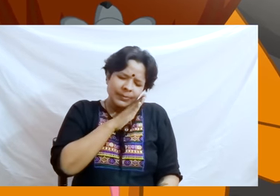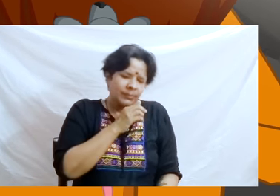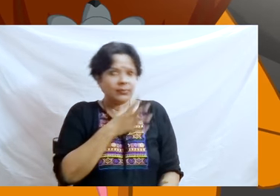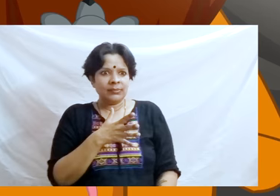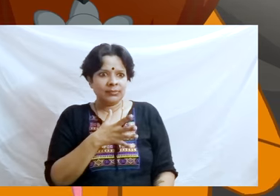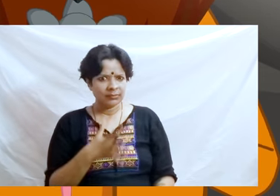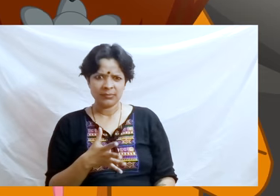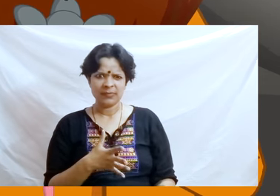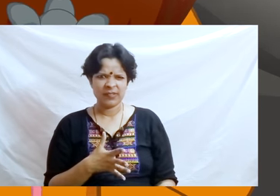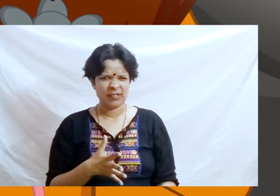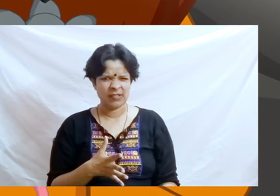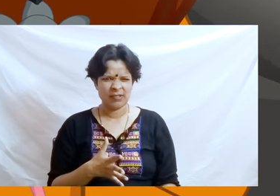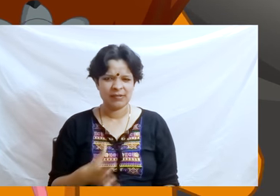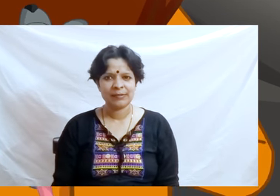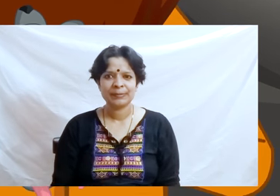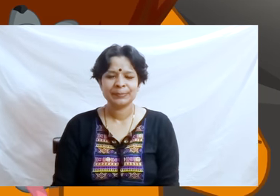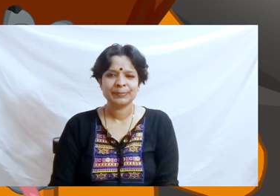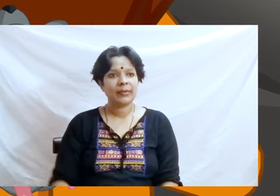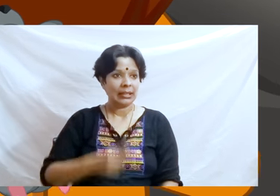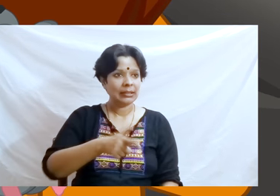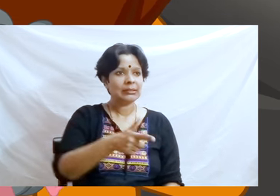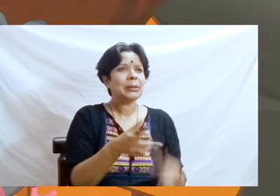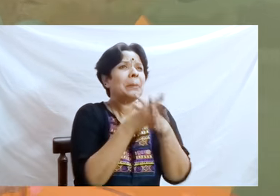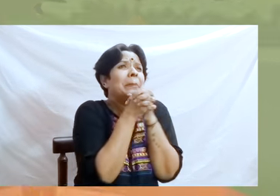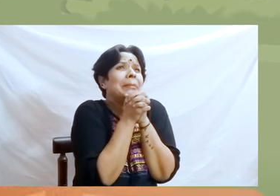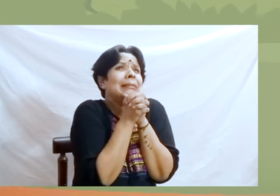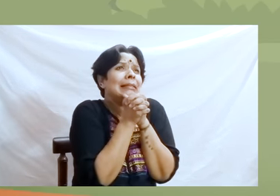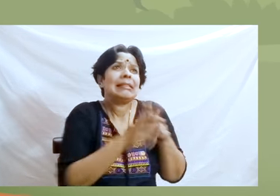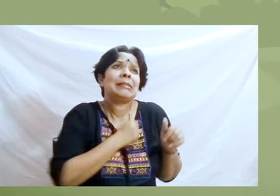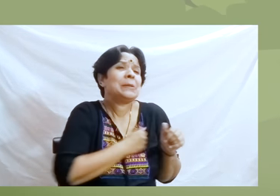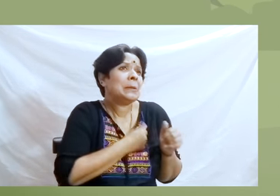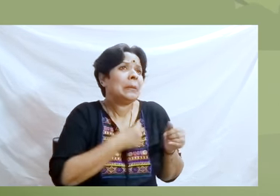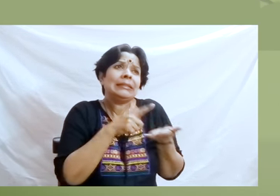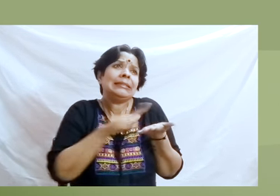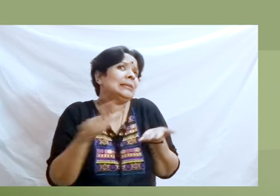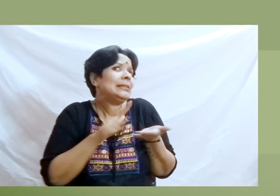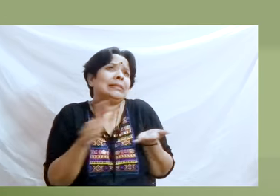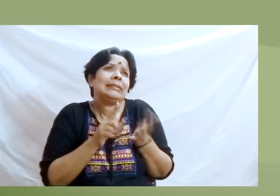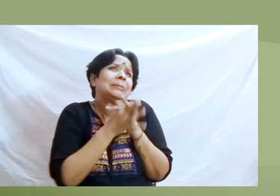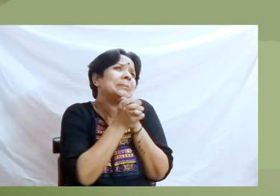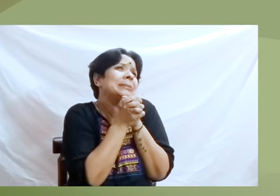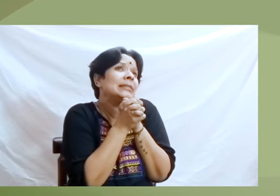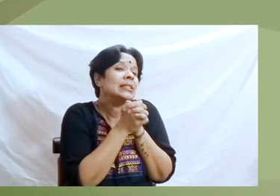The lion was angry as the little mouse had disturbed his nap! “Spare me” begged the poor mouse.